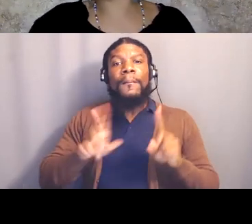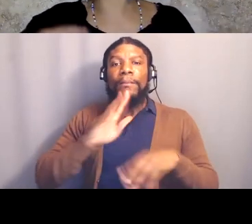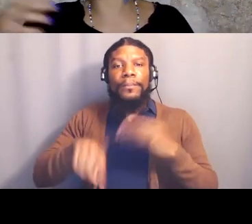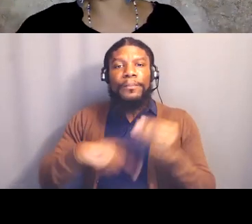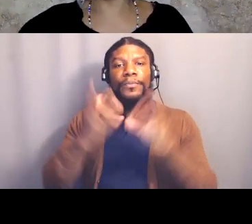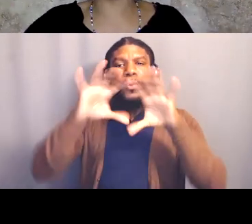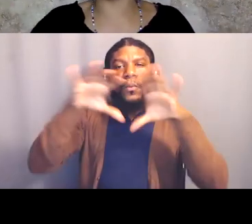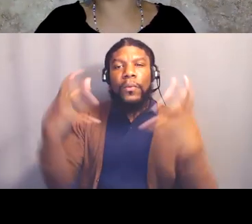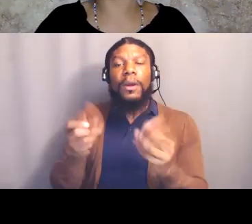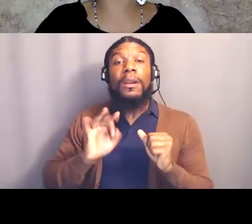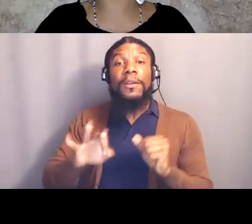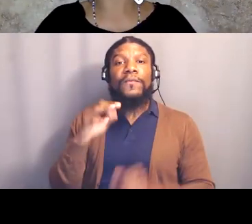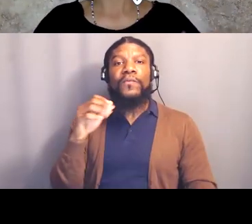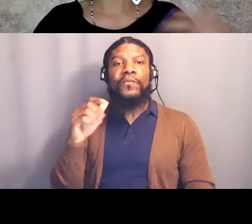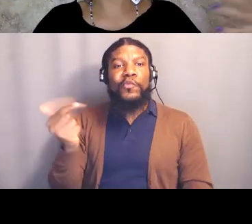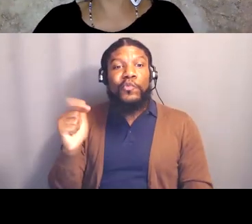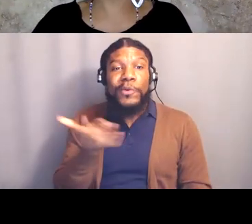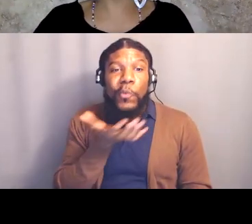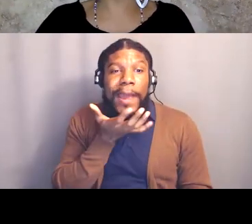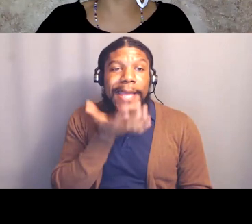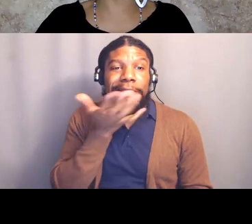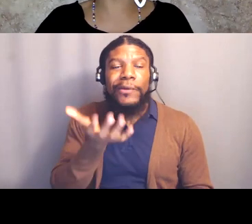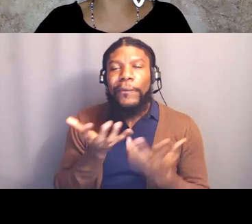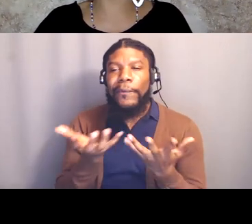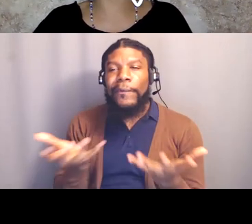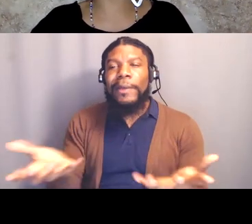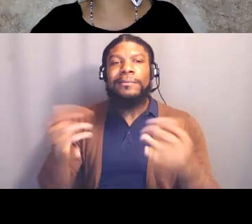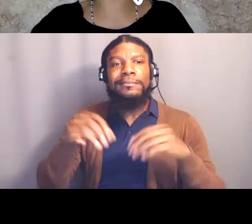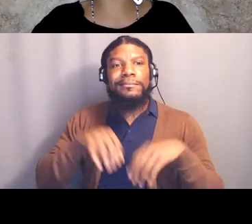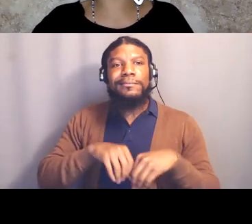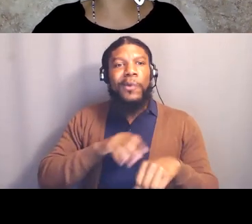and oceans and the end to, you know, these huge edifices